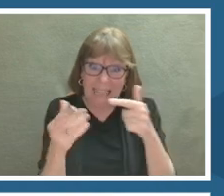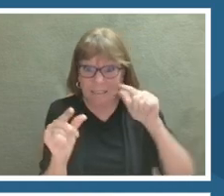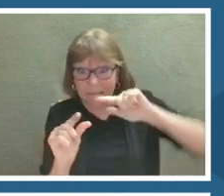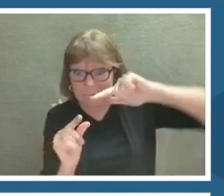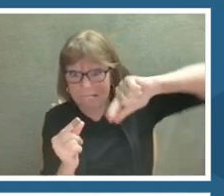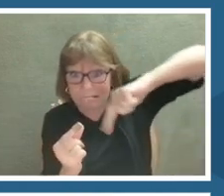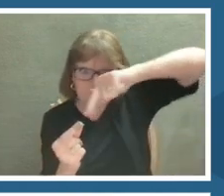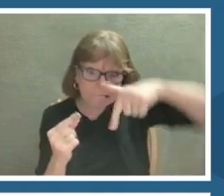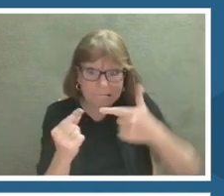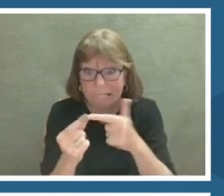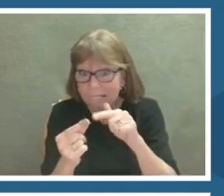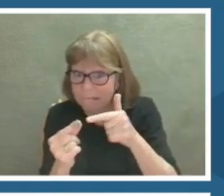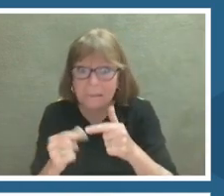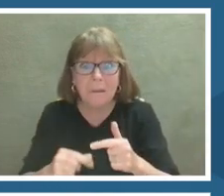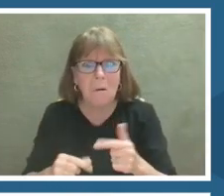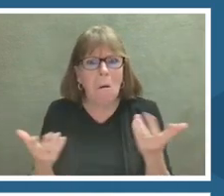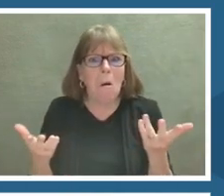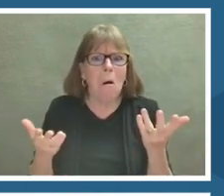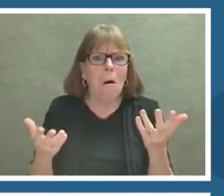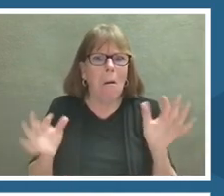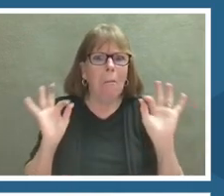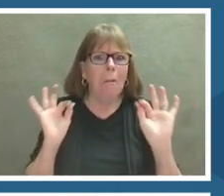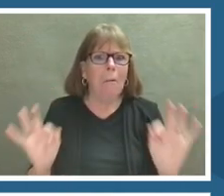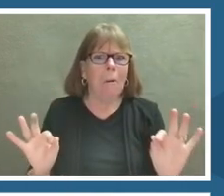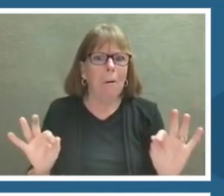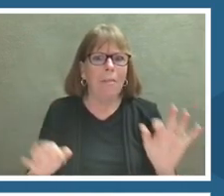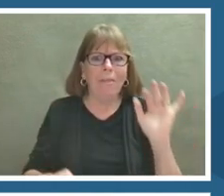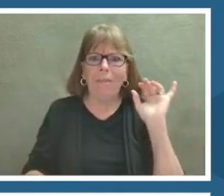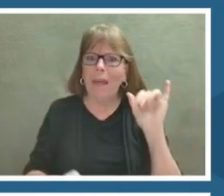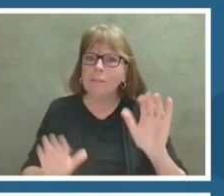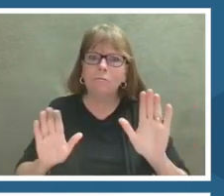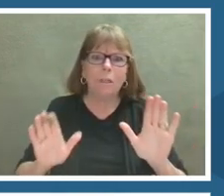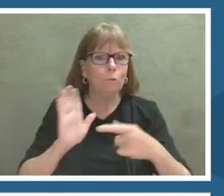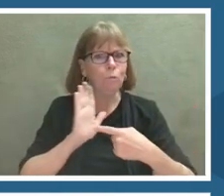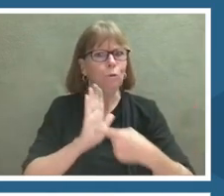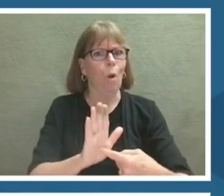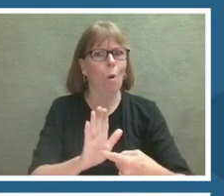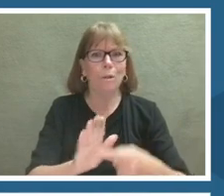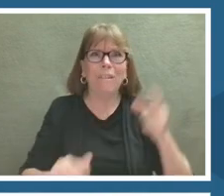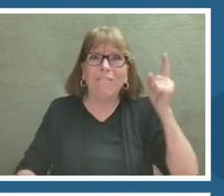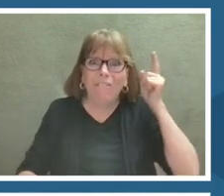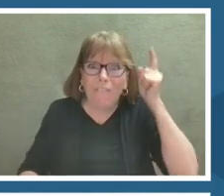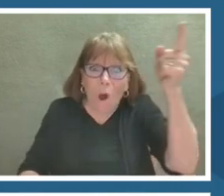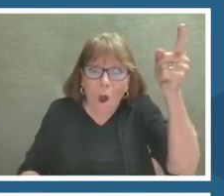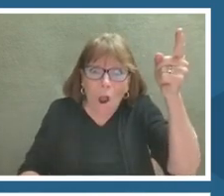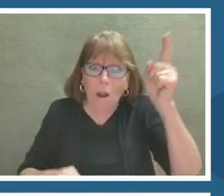this perfect opportunity to show something that we cannot see or experience in real life